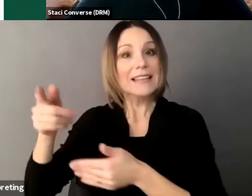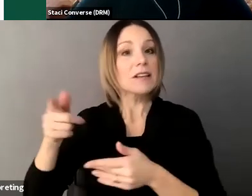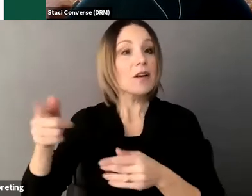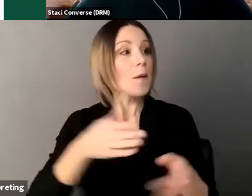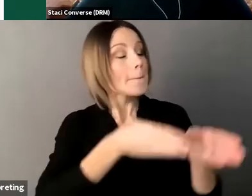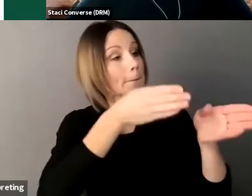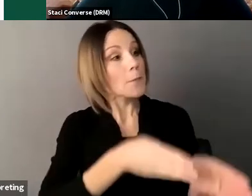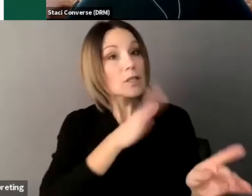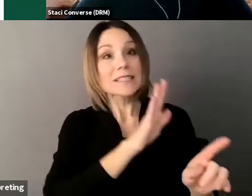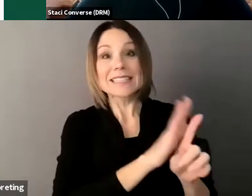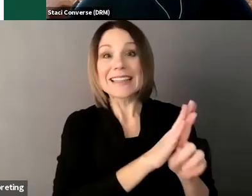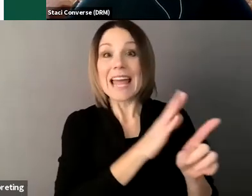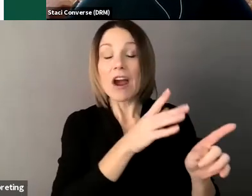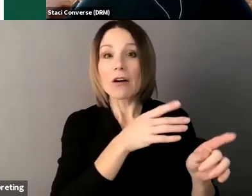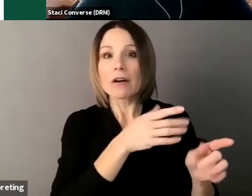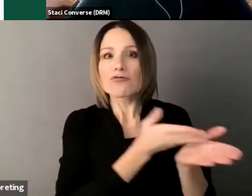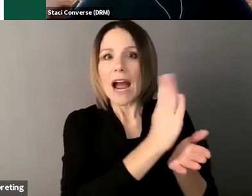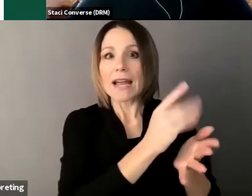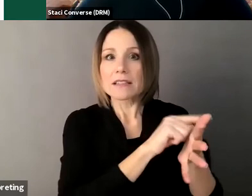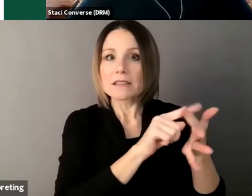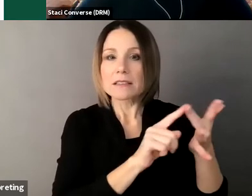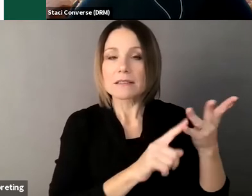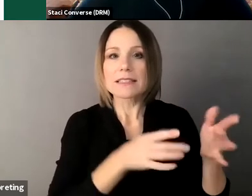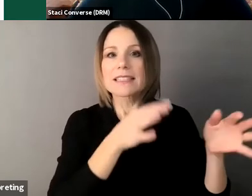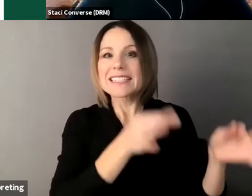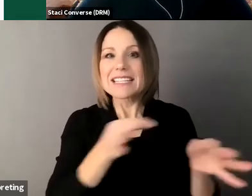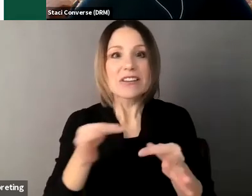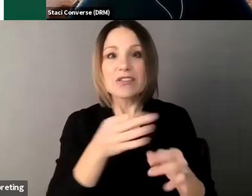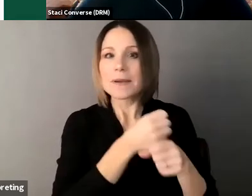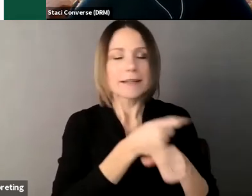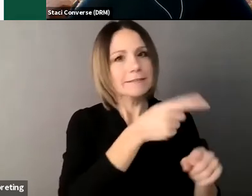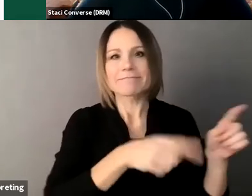full guardianship removes all decision-making authority including the right to decide about